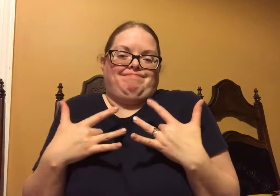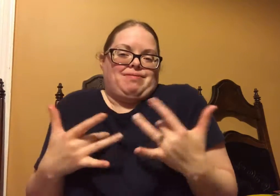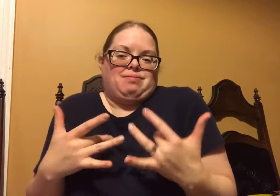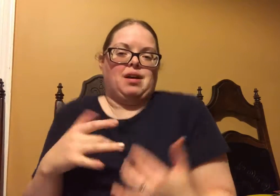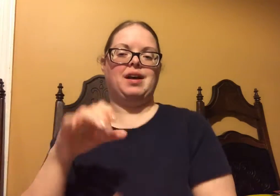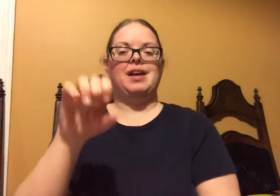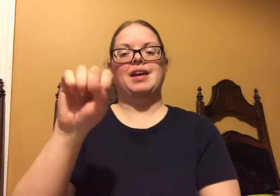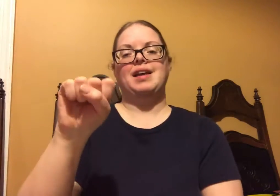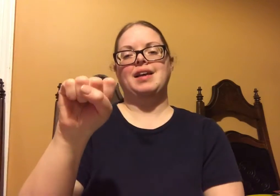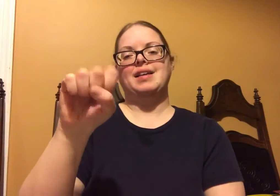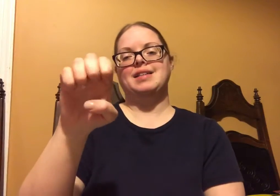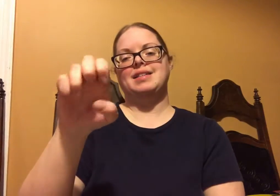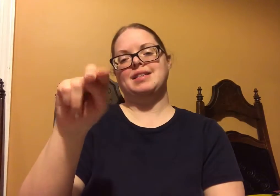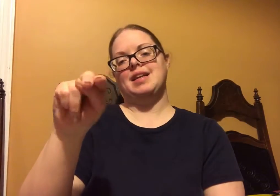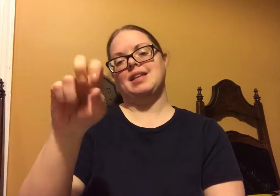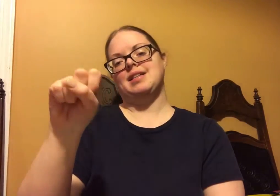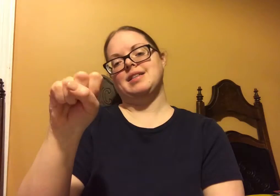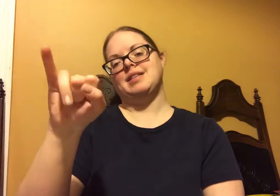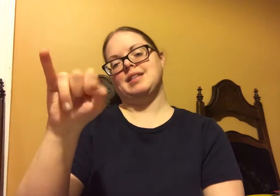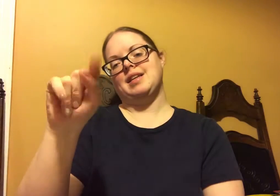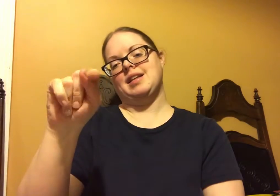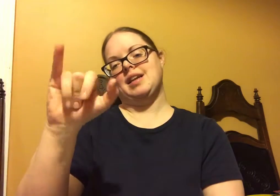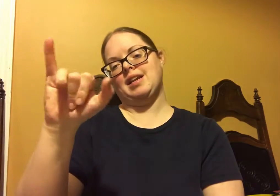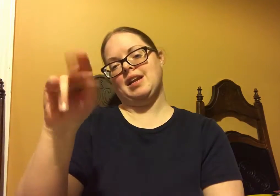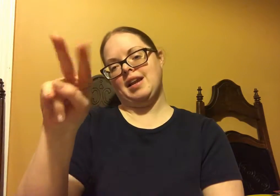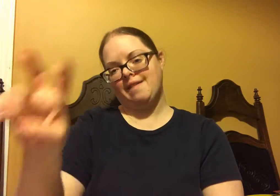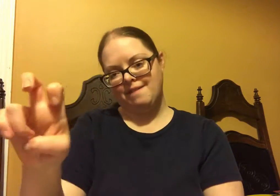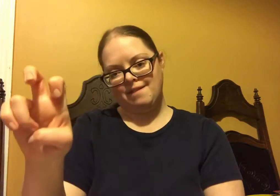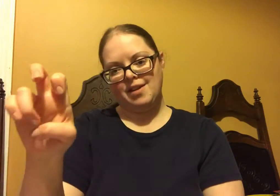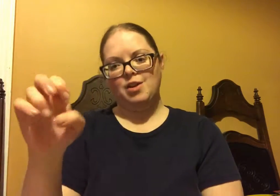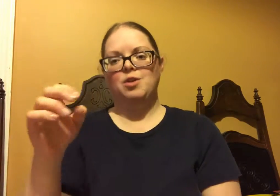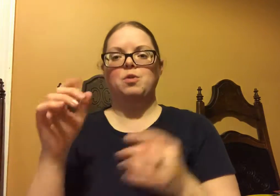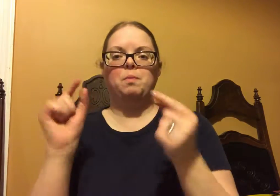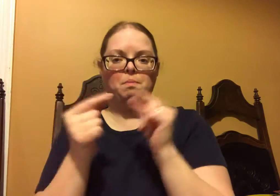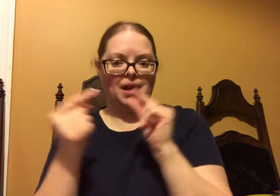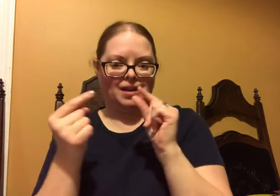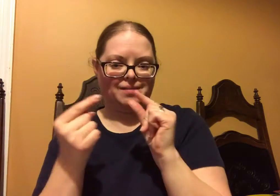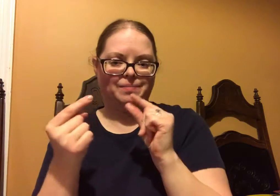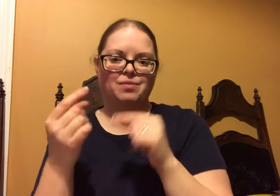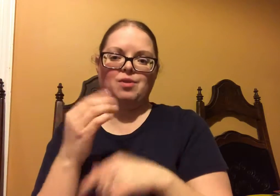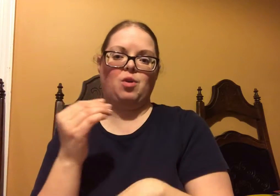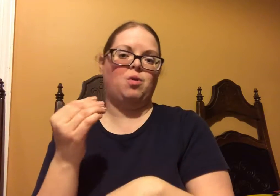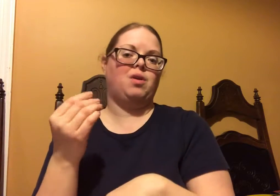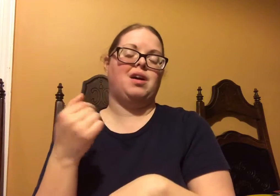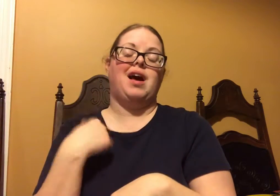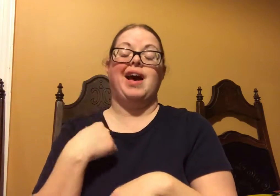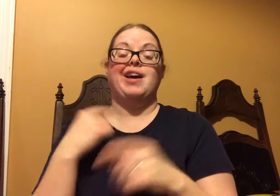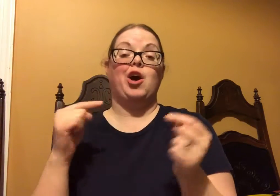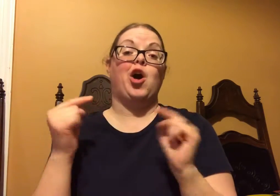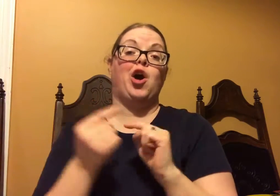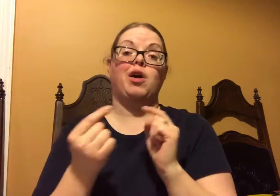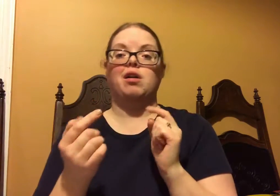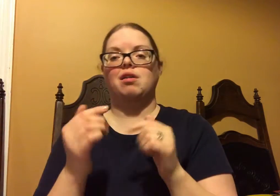My body is really sensitive to pain.